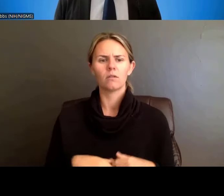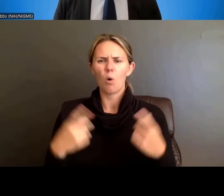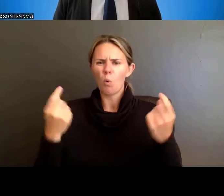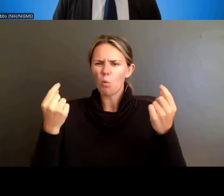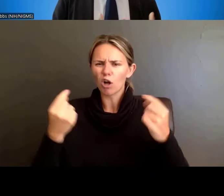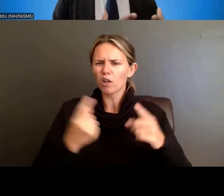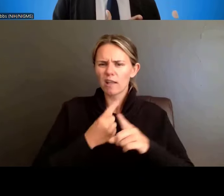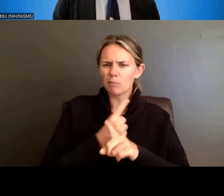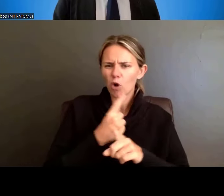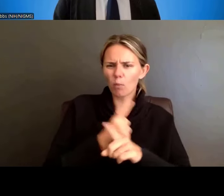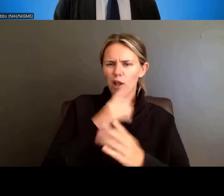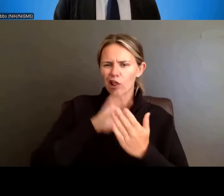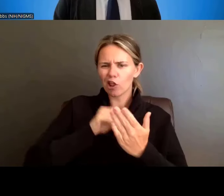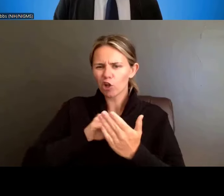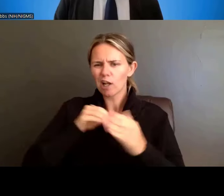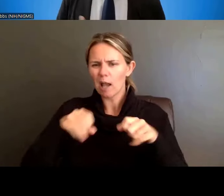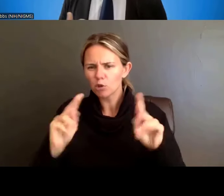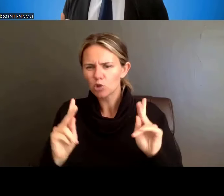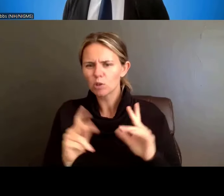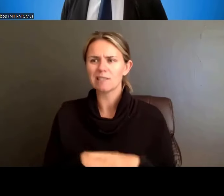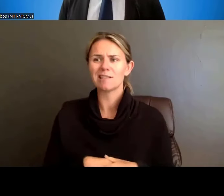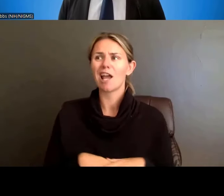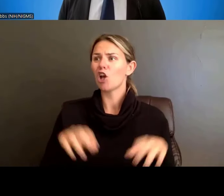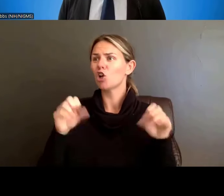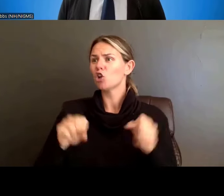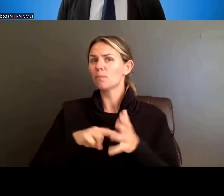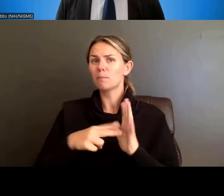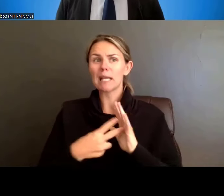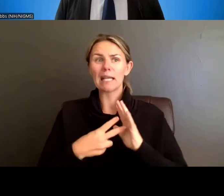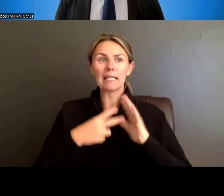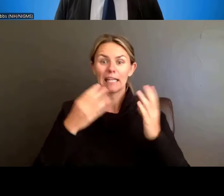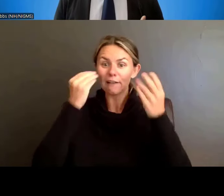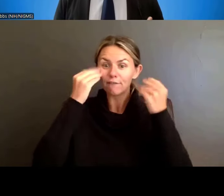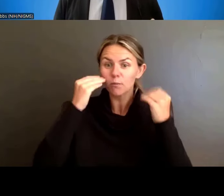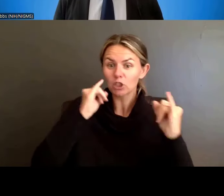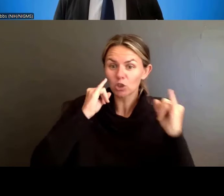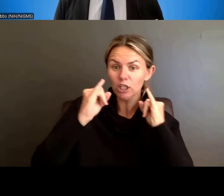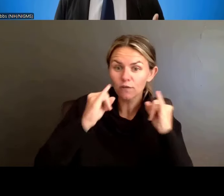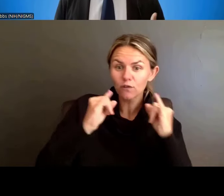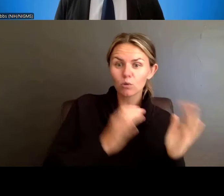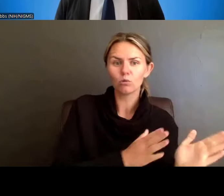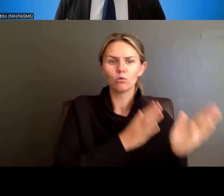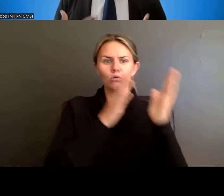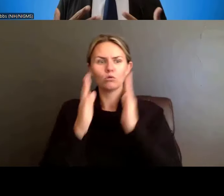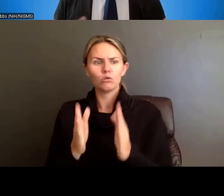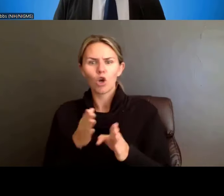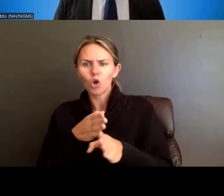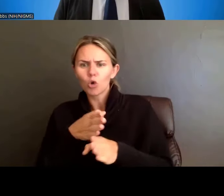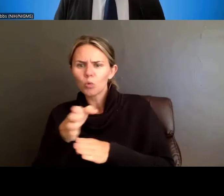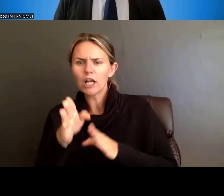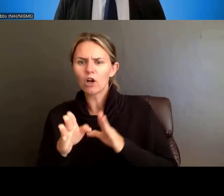Anything from informational interviews to maybe internships, as appropriate, that allow trainees to develop the professional skills